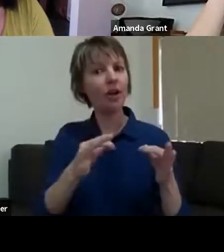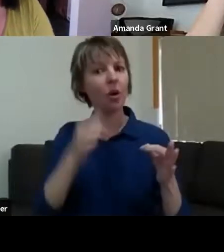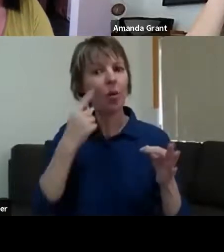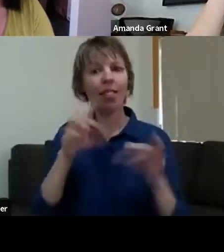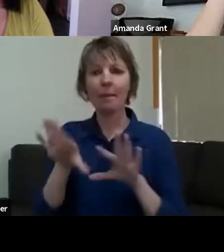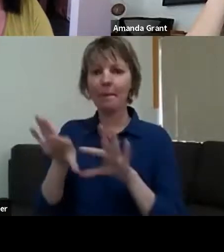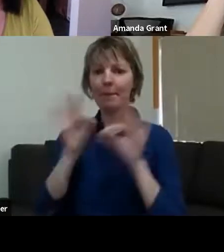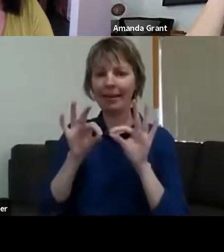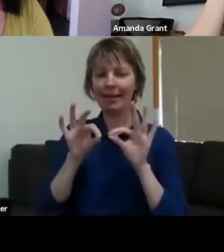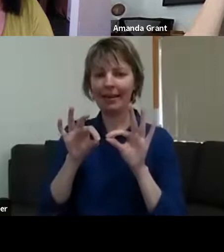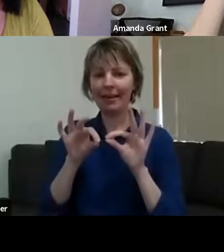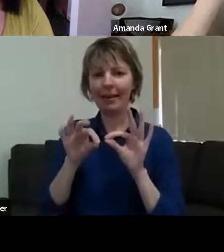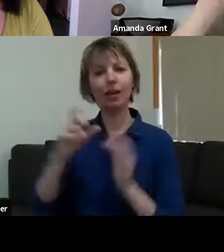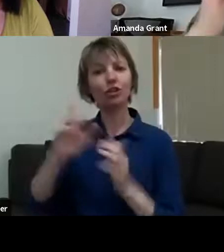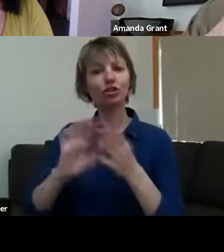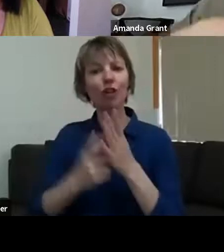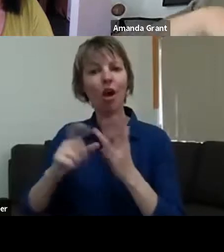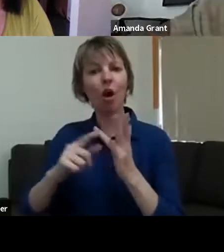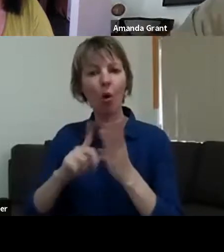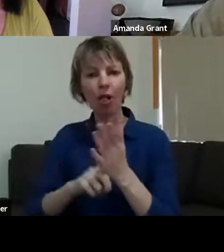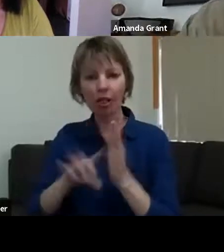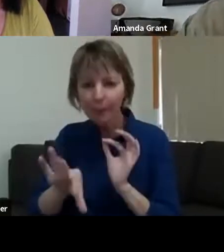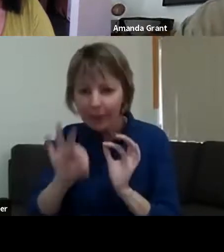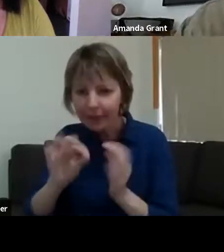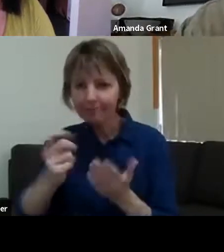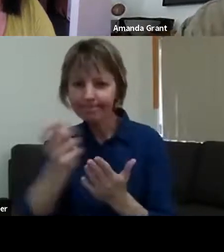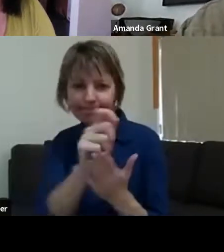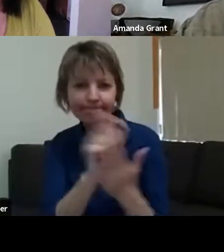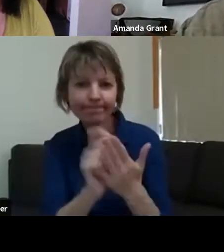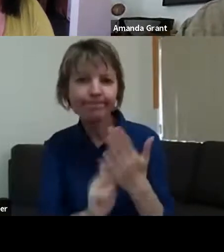that they're wanting to interpret their experiences. So it's - yeah,